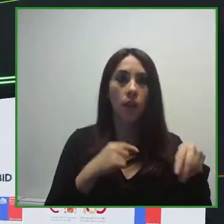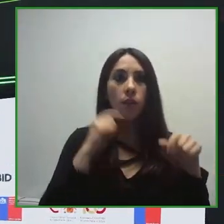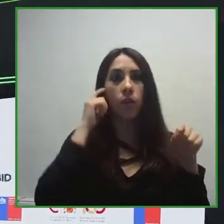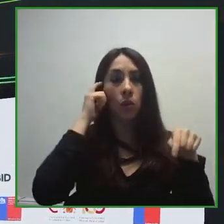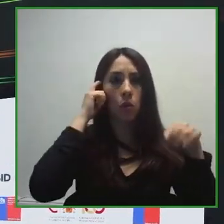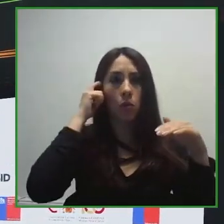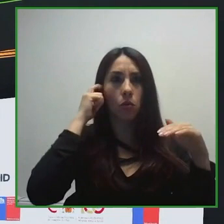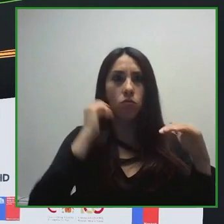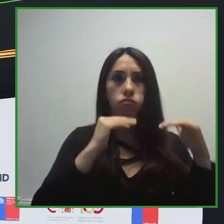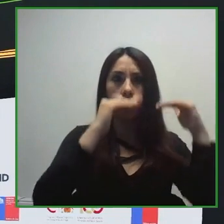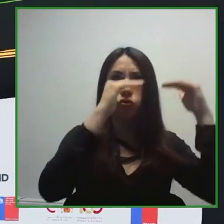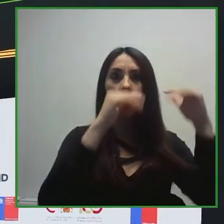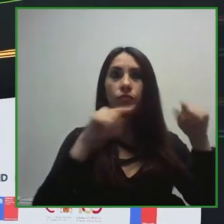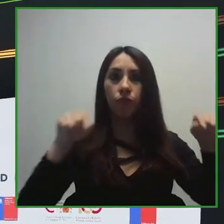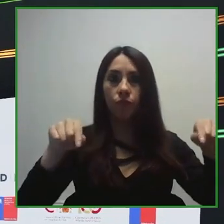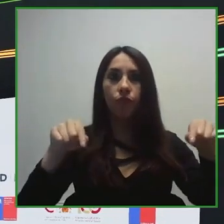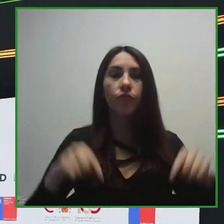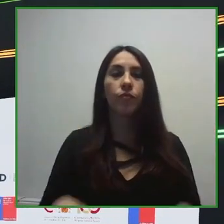and International Cooperation, a grupo social ONCE